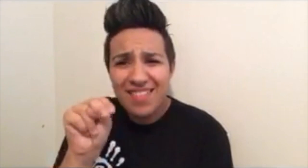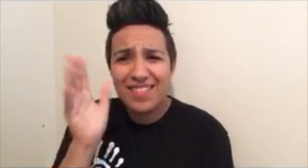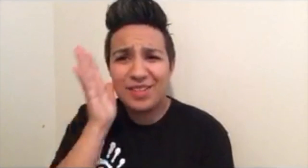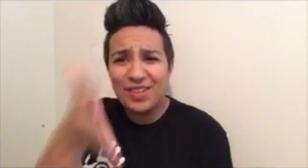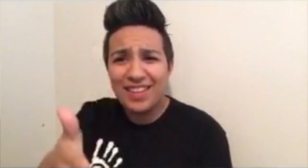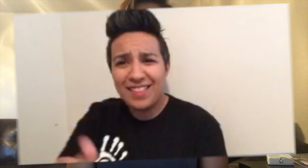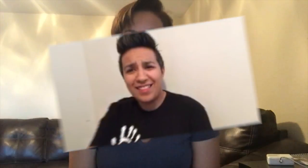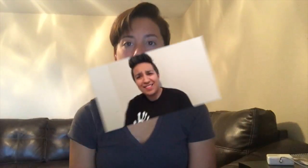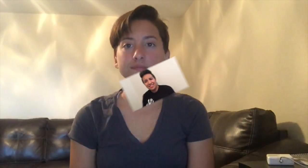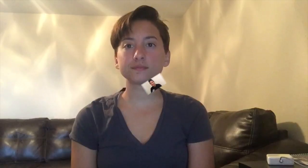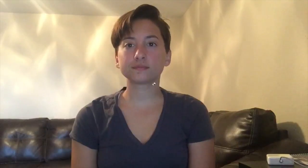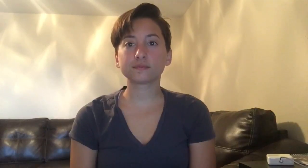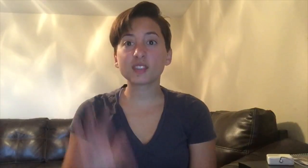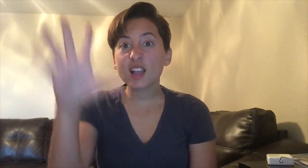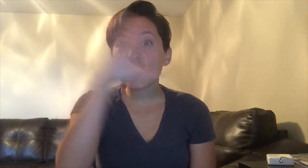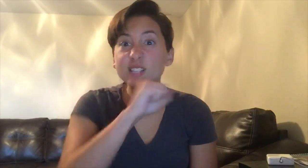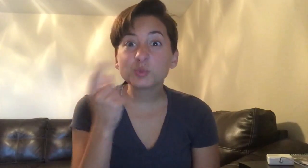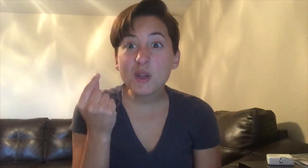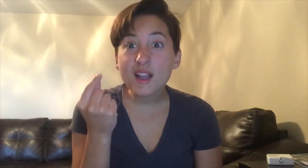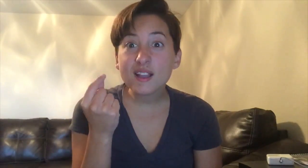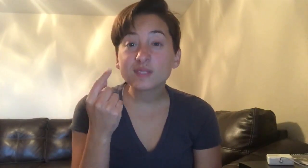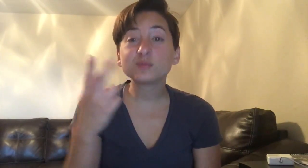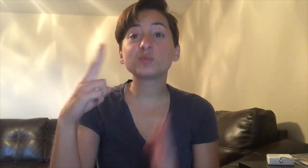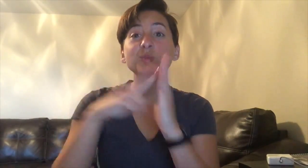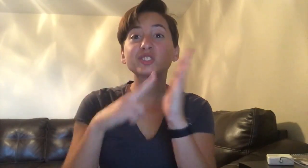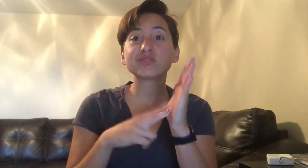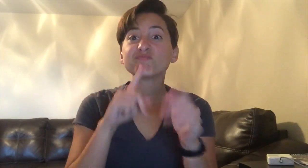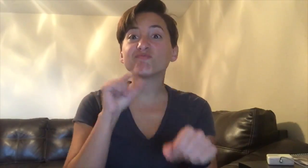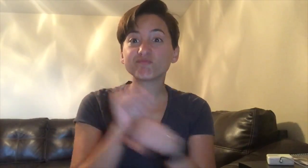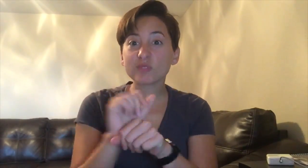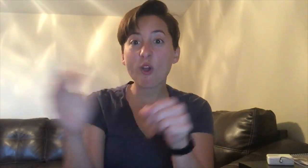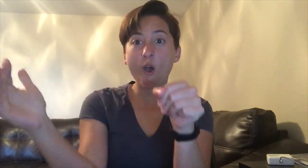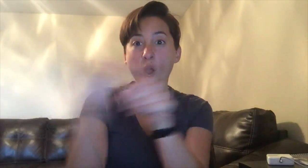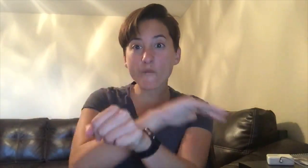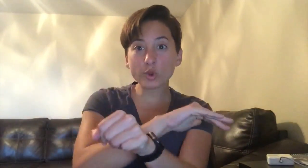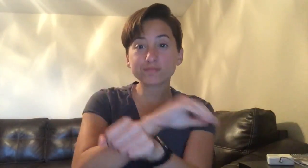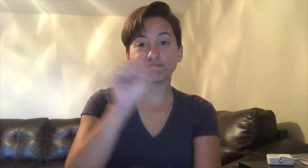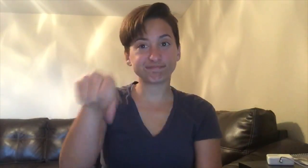Guess what? Registration is covered! Yes, true biz covered!